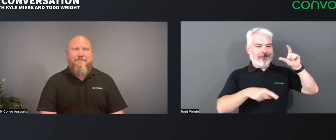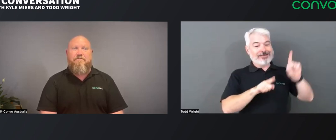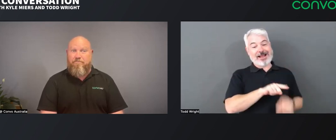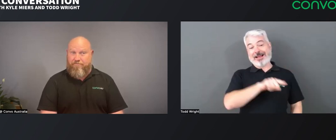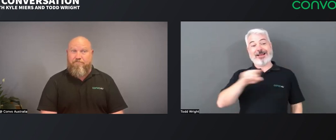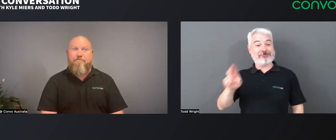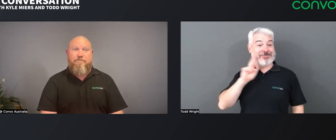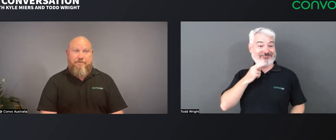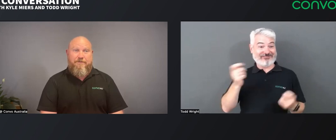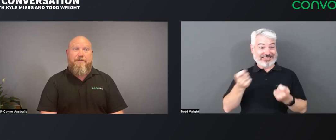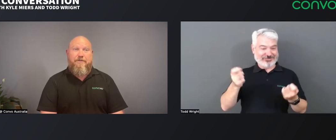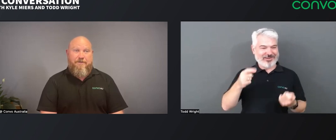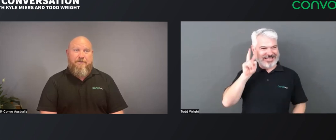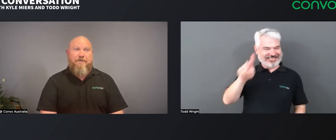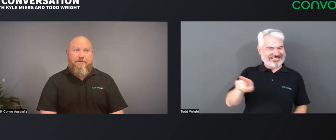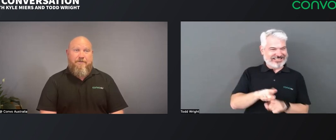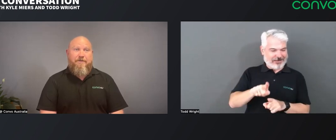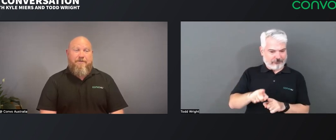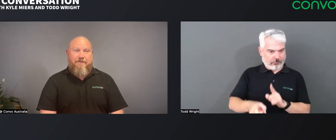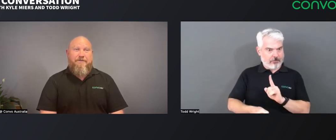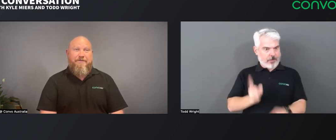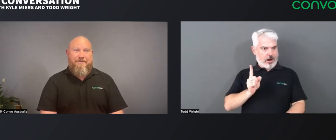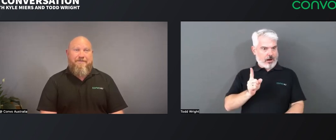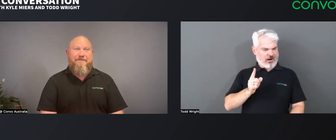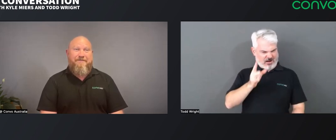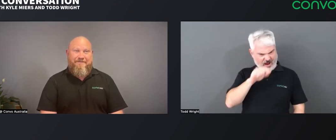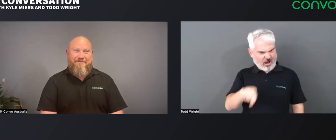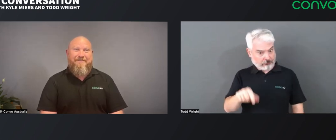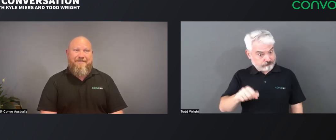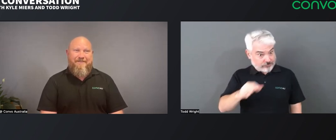but seeing them in person is a big difference at the Deaf Festivals there.